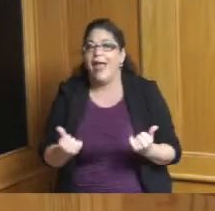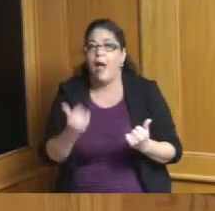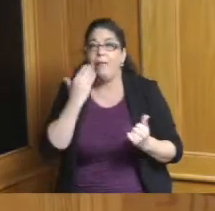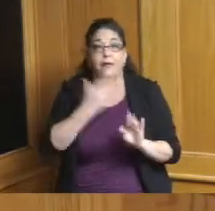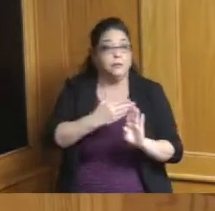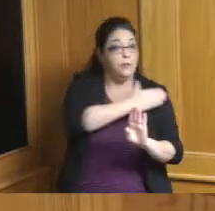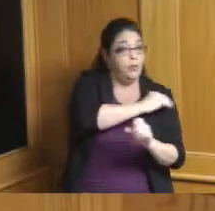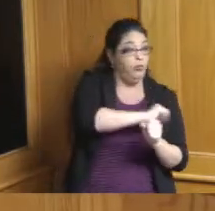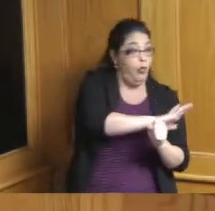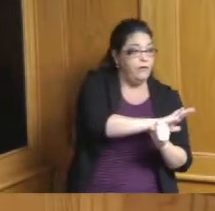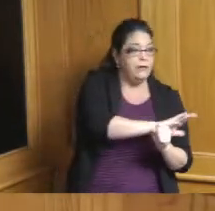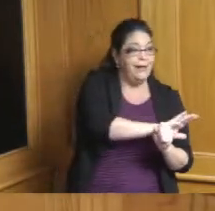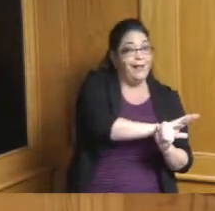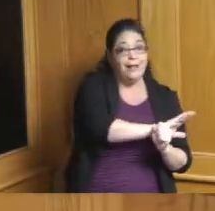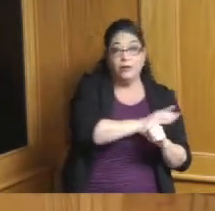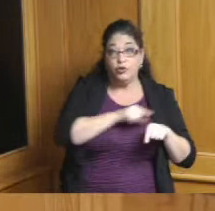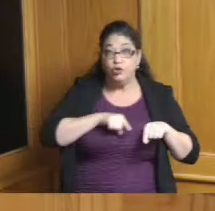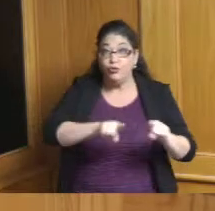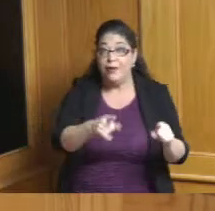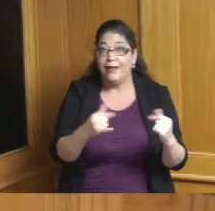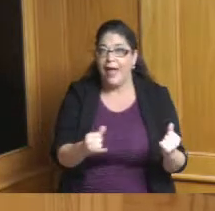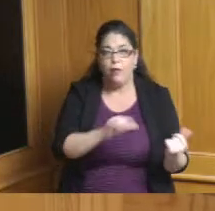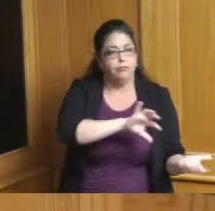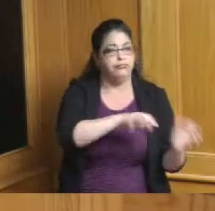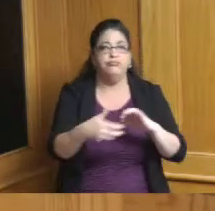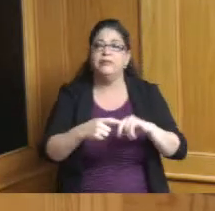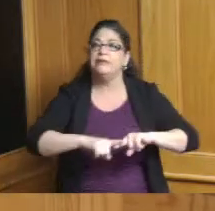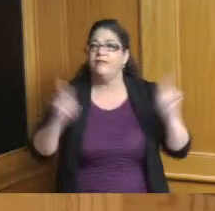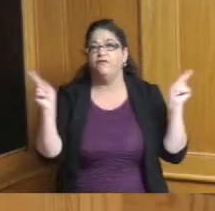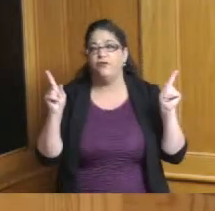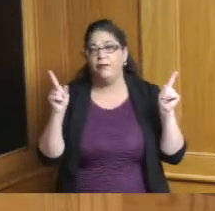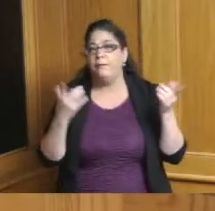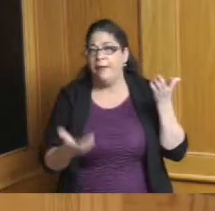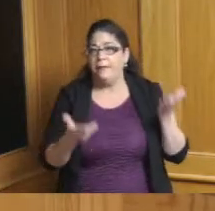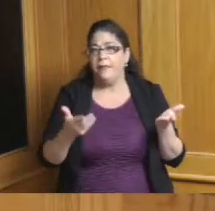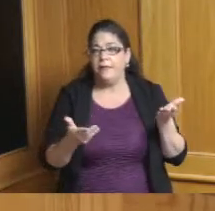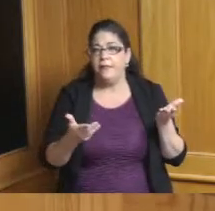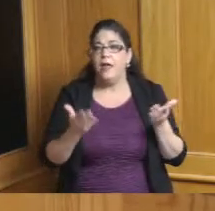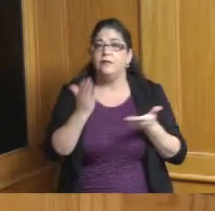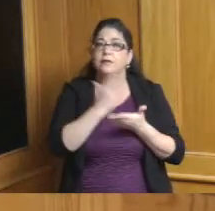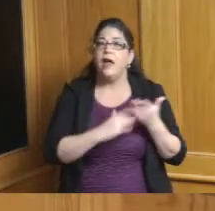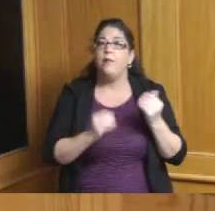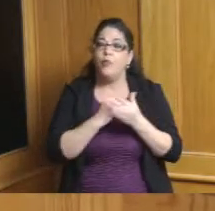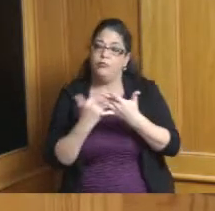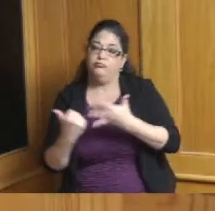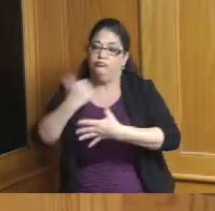and there are some things that you know maybe are ranked higher in terms of we got to do this now